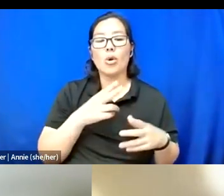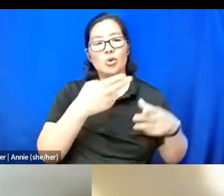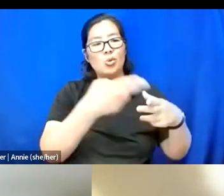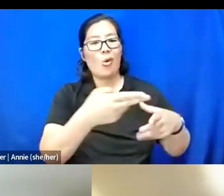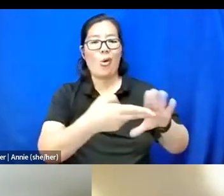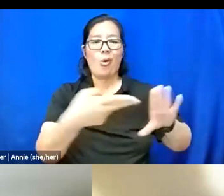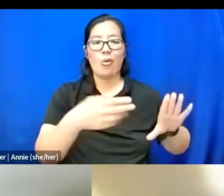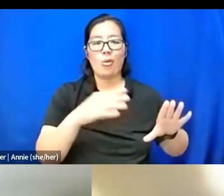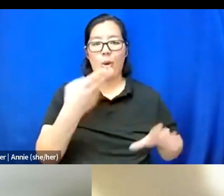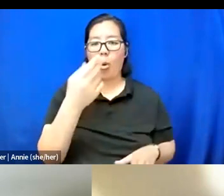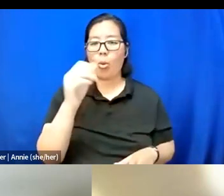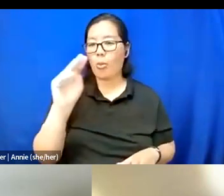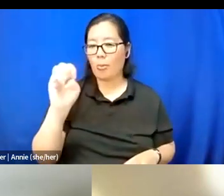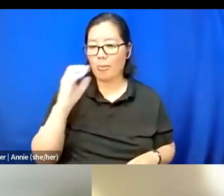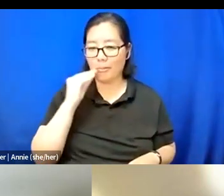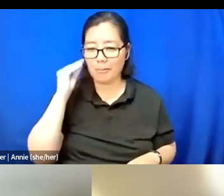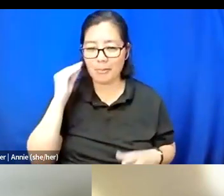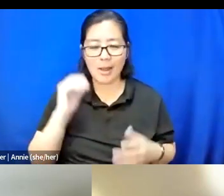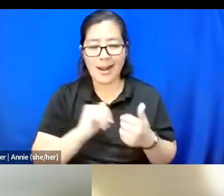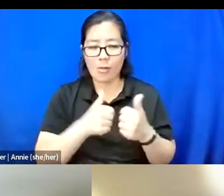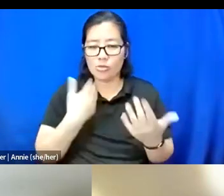And how did you come to them, or did they find you?